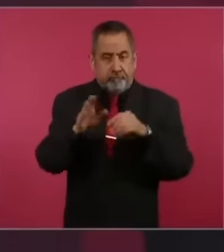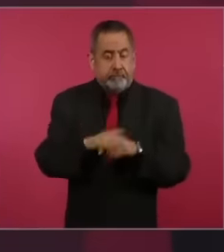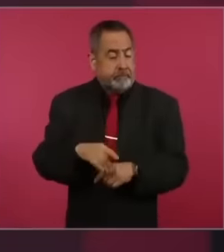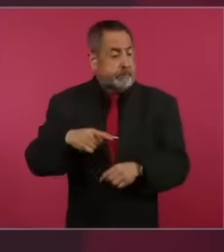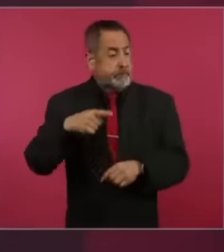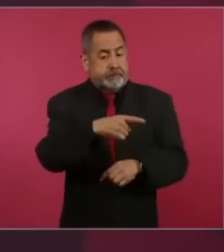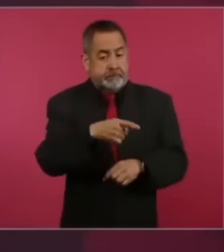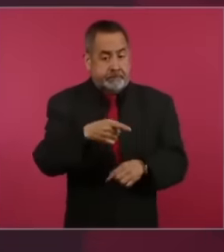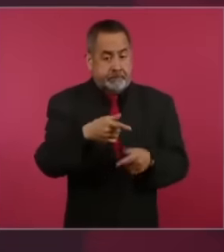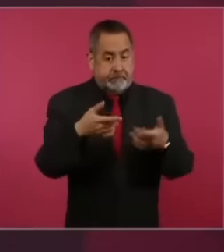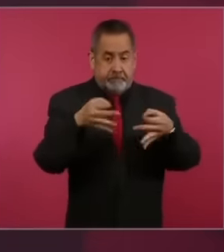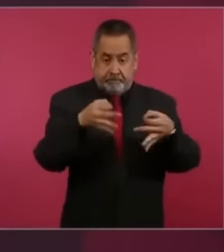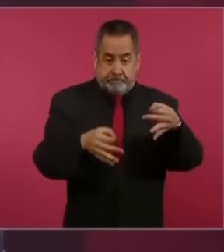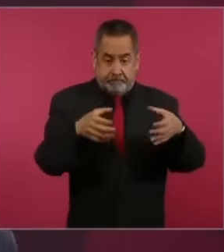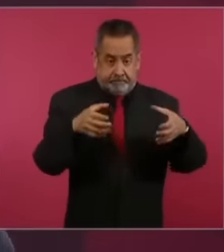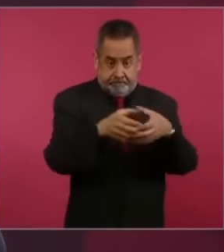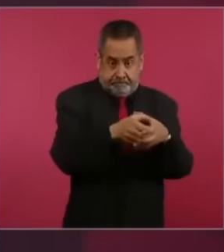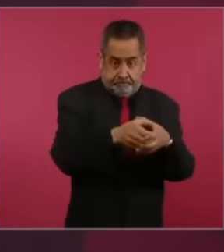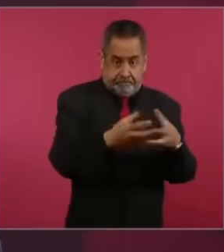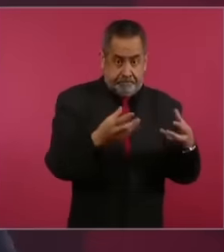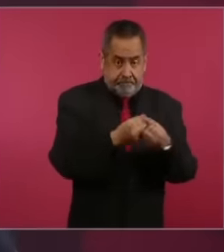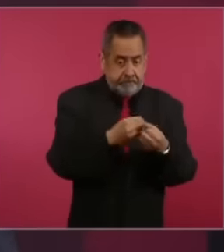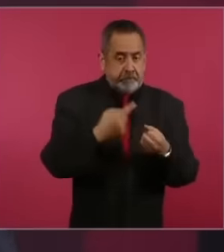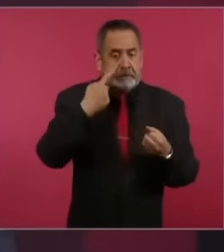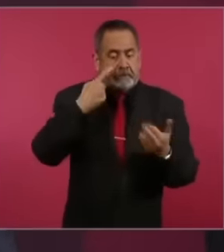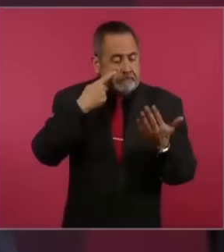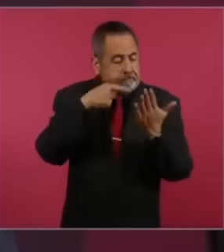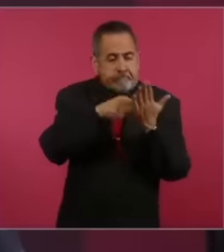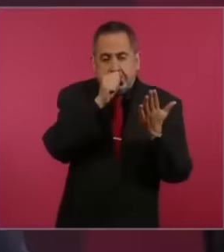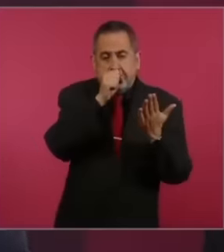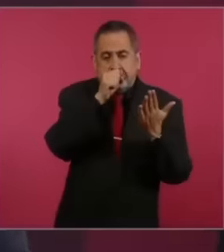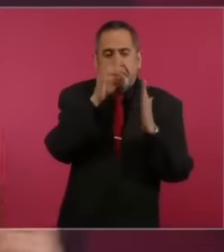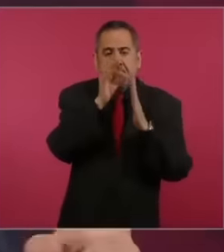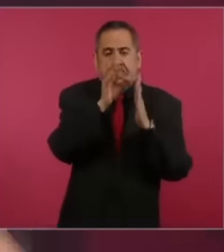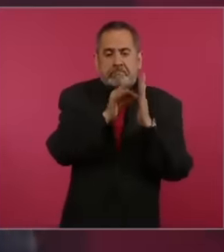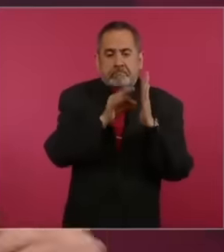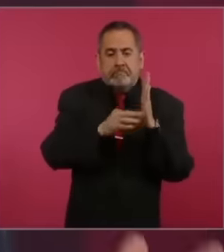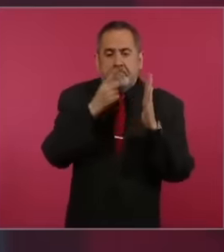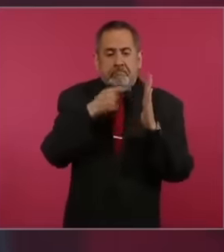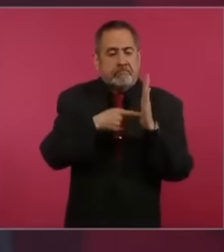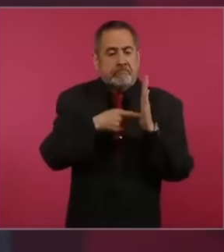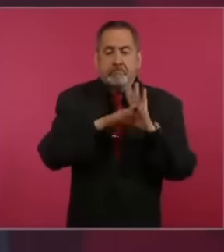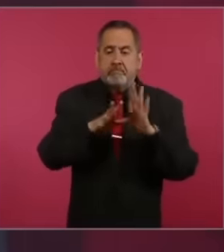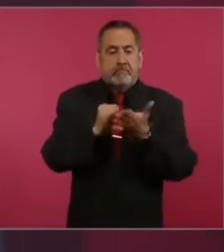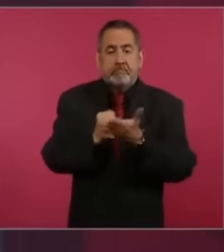the court decides, we will have to see the terms in which it resolves and know if they have any